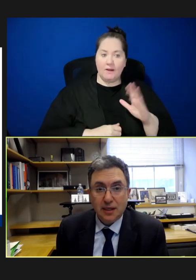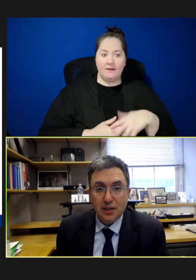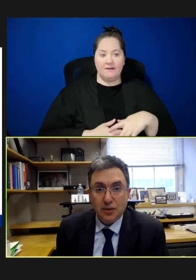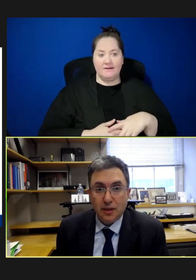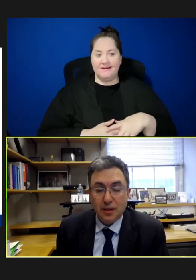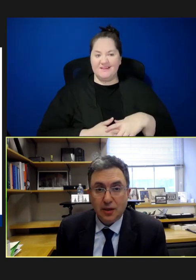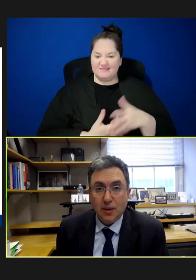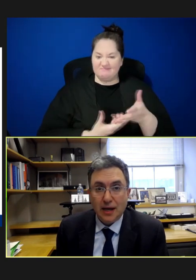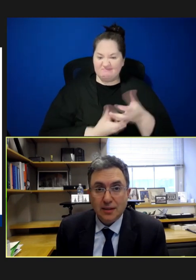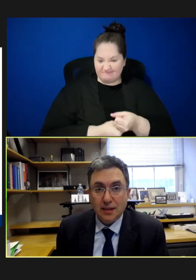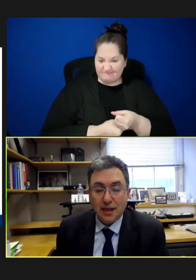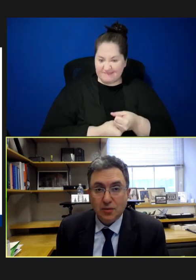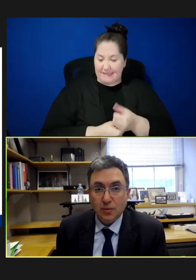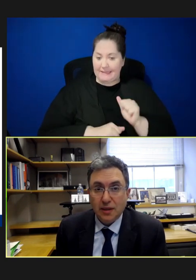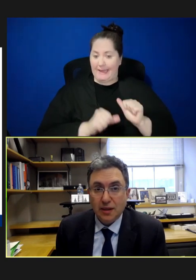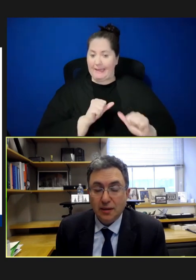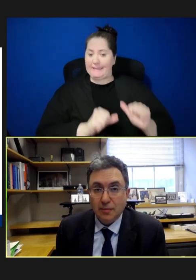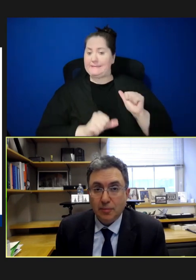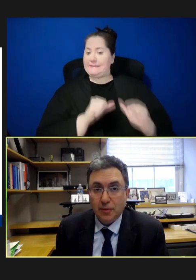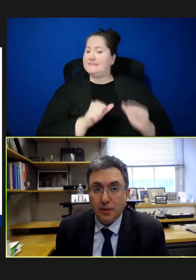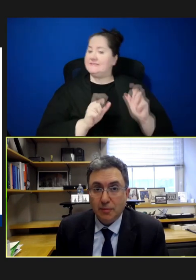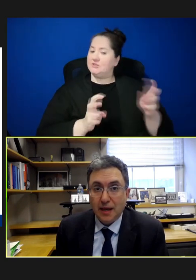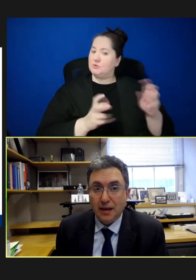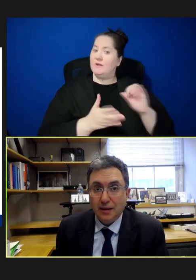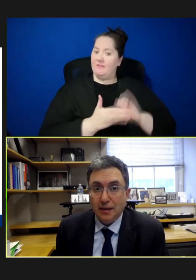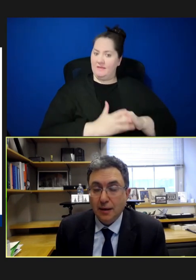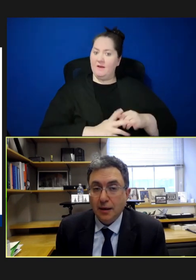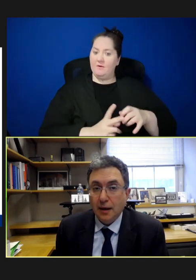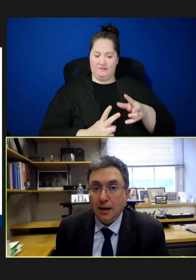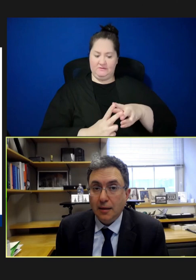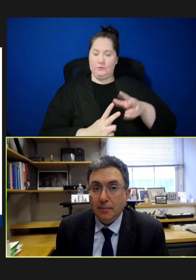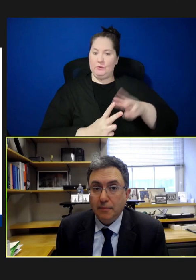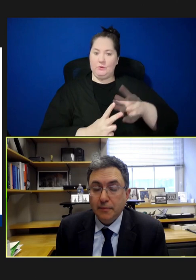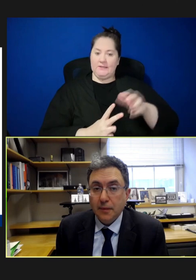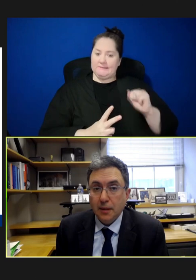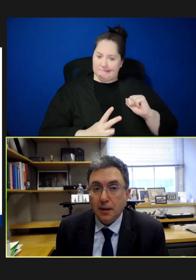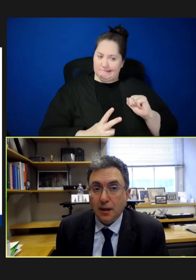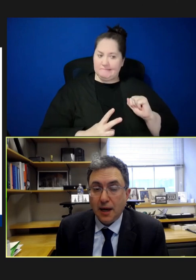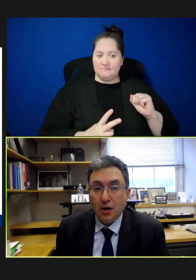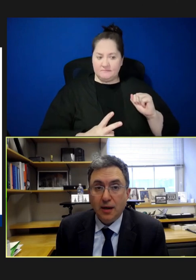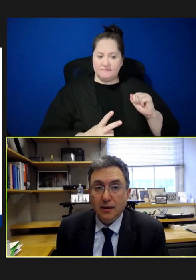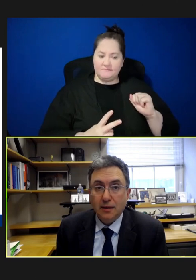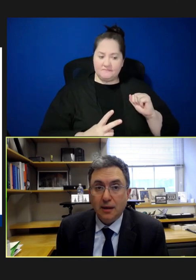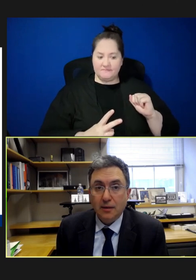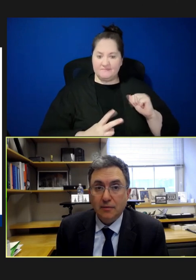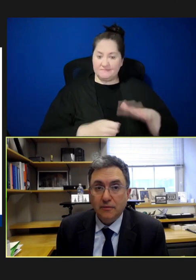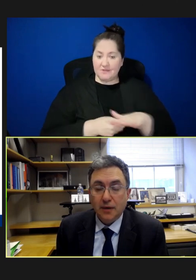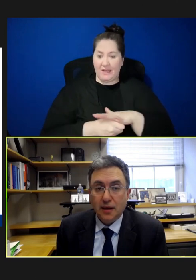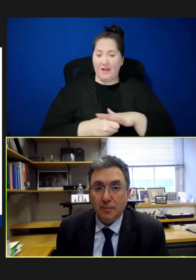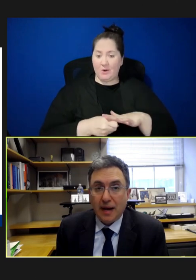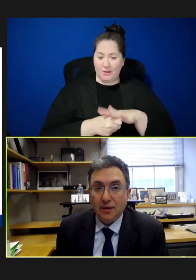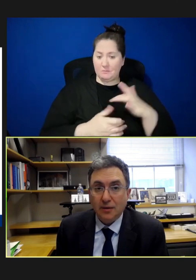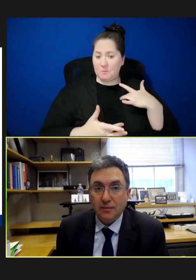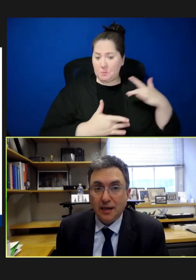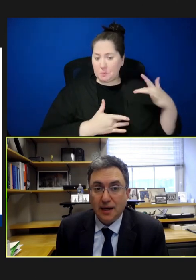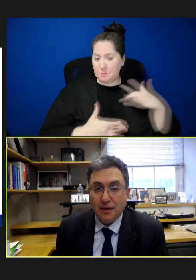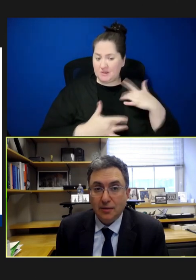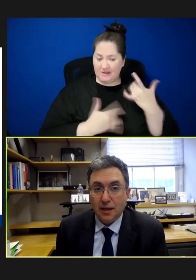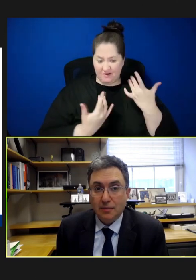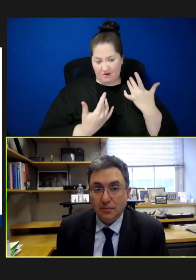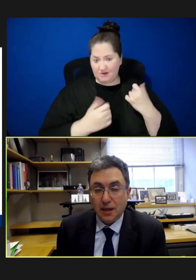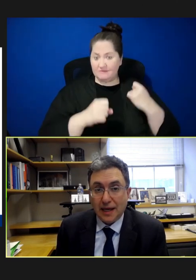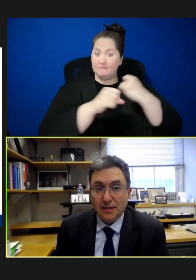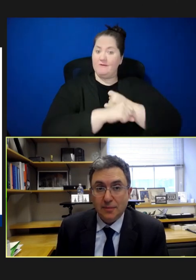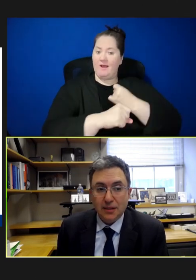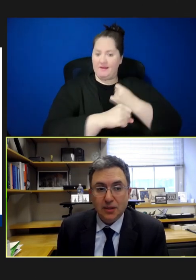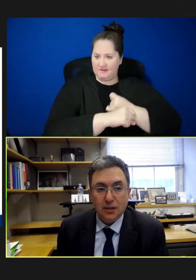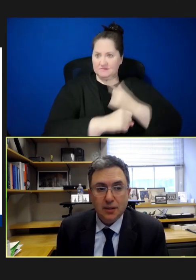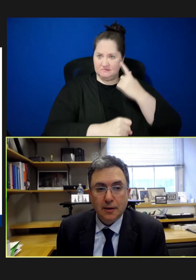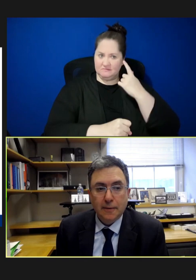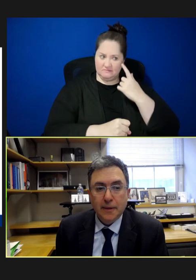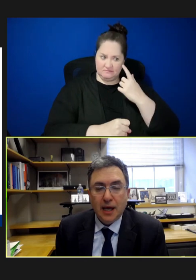issue in the U.S. And that's really the main area of battle right now against measles.